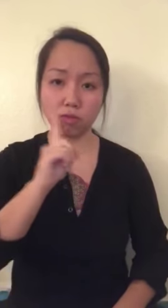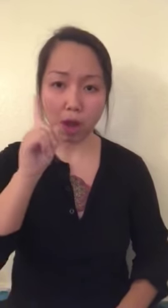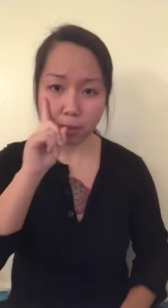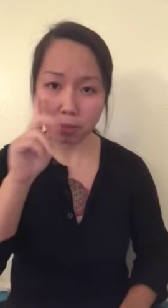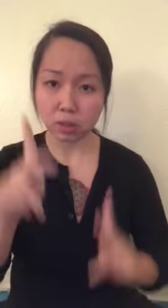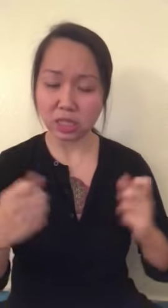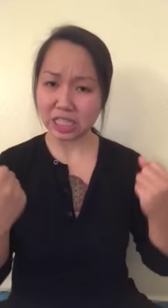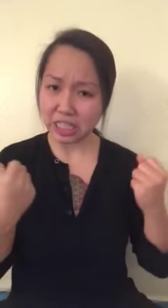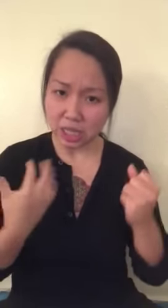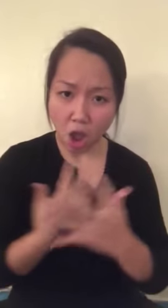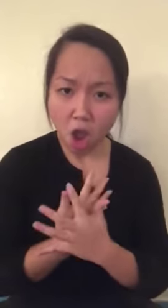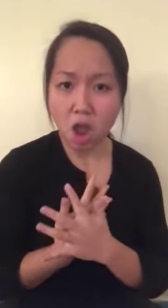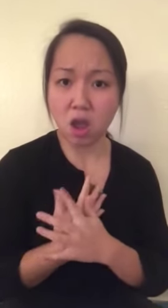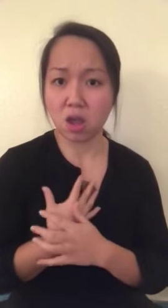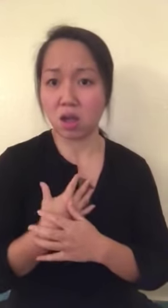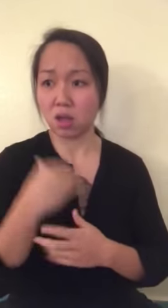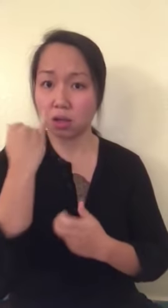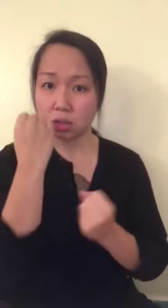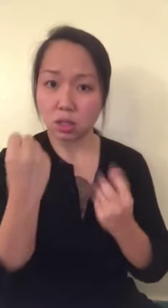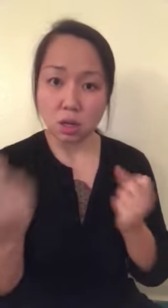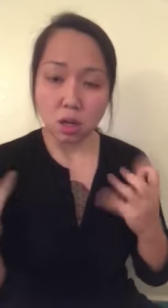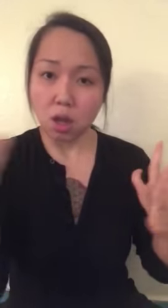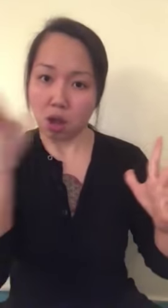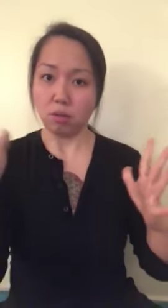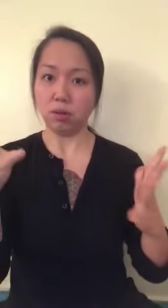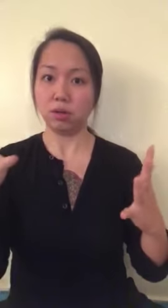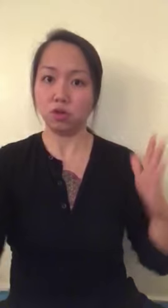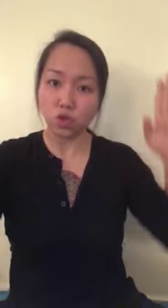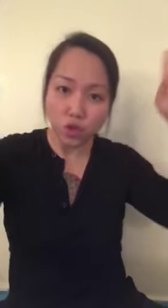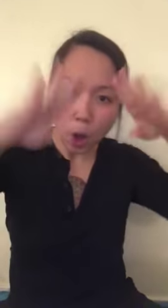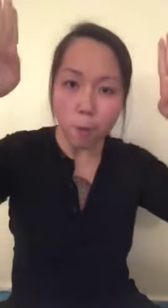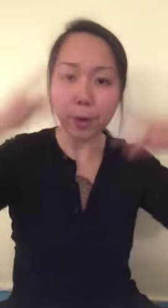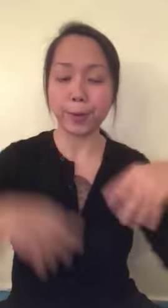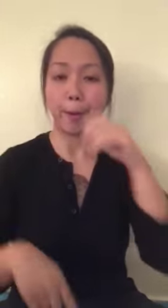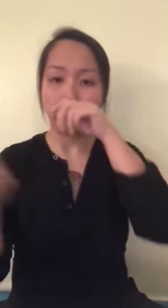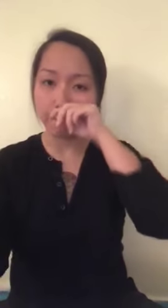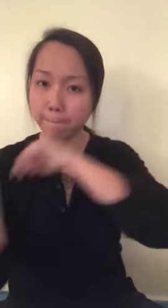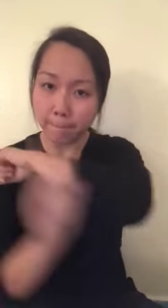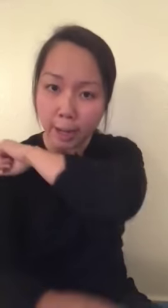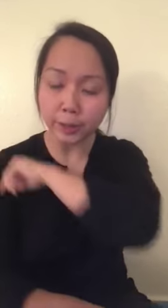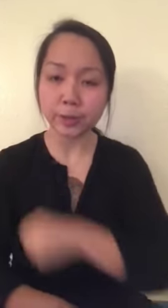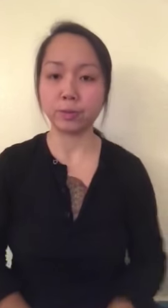Deaf people were terrified that if we kept signing... we would get in trouble and even be punished.